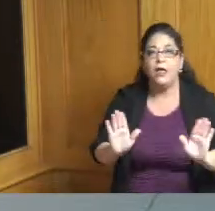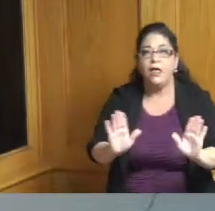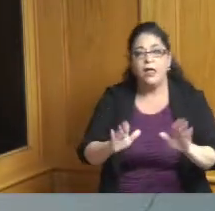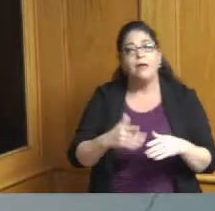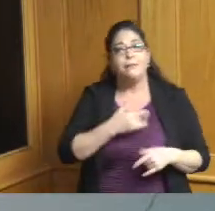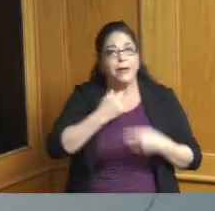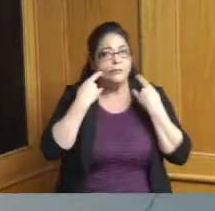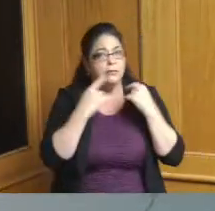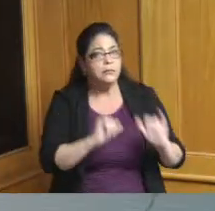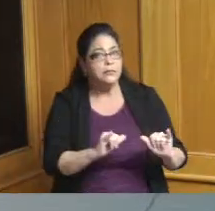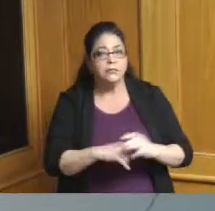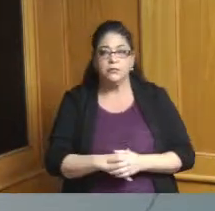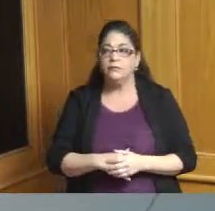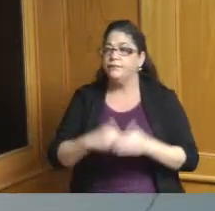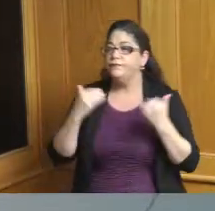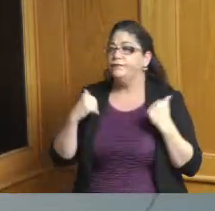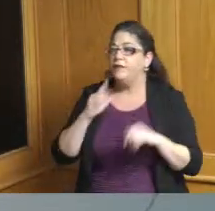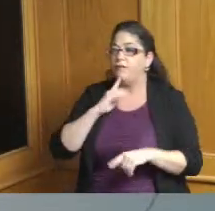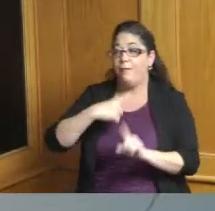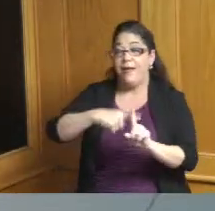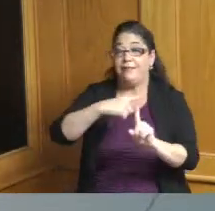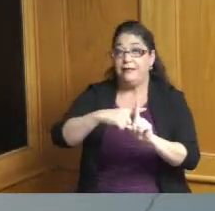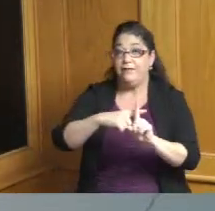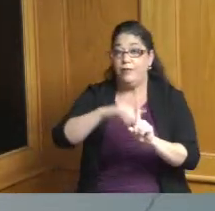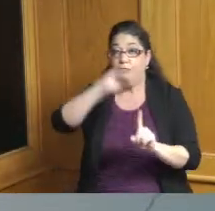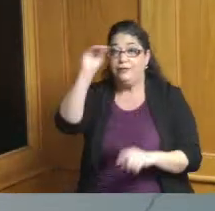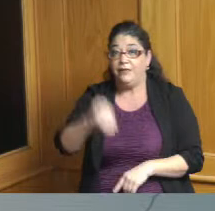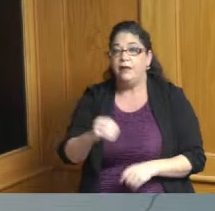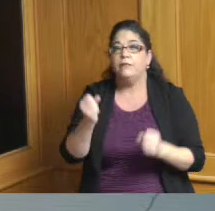percent positivity for Hamilton County also continues to decline slightly